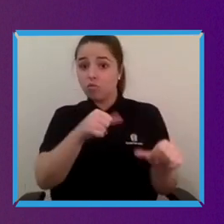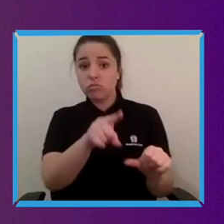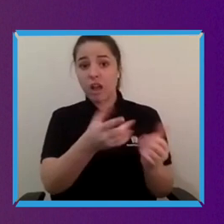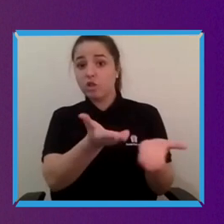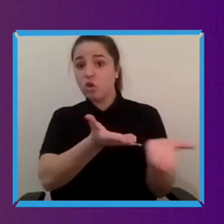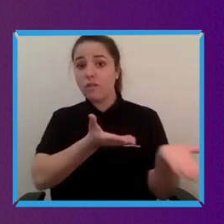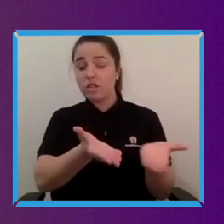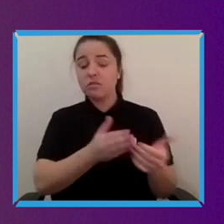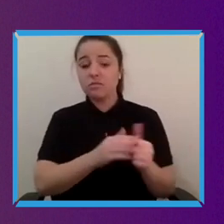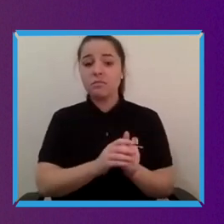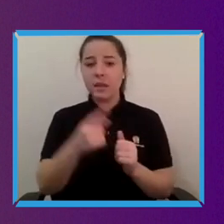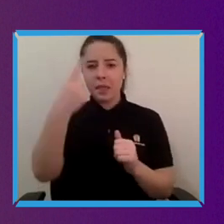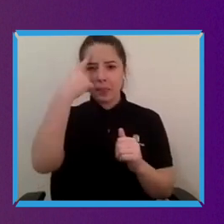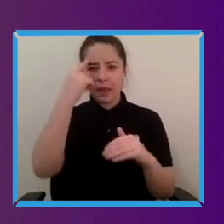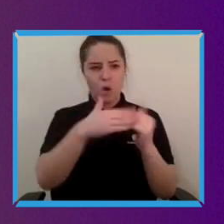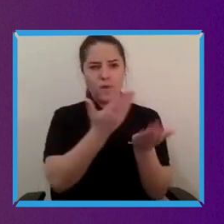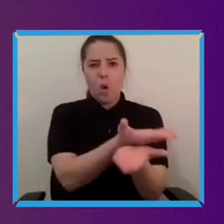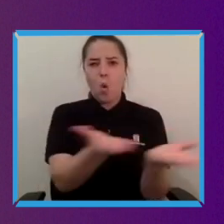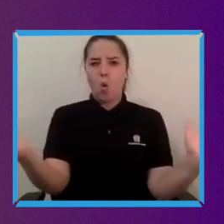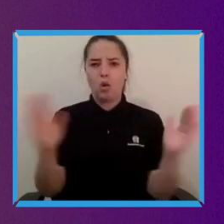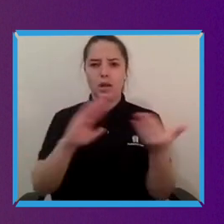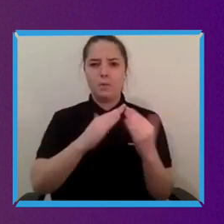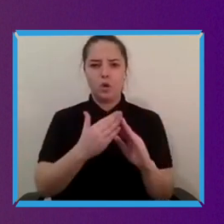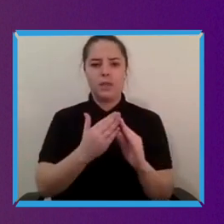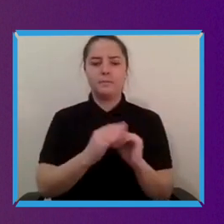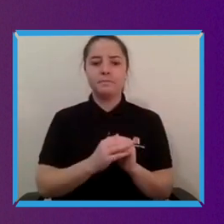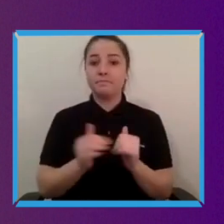That's brilliant thank you, Jackie? Yeah I think that that's true